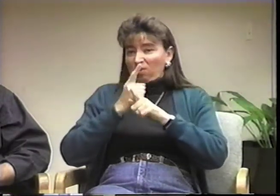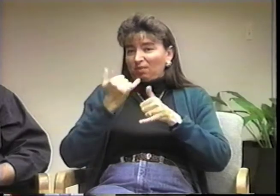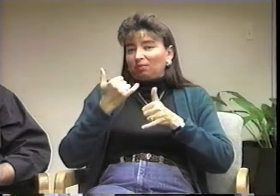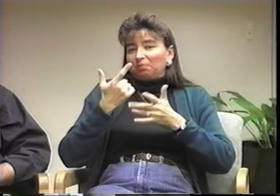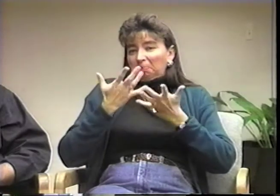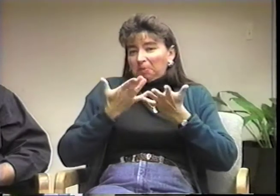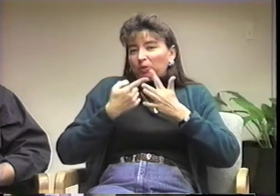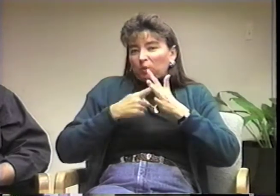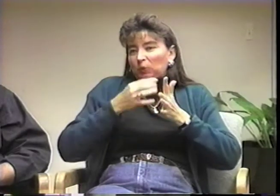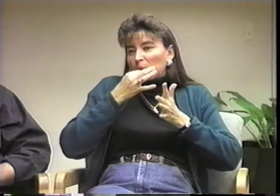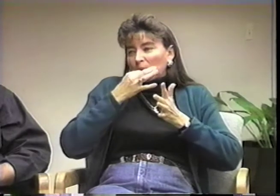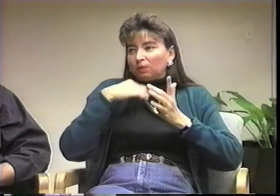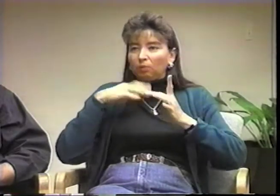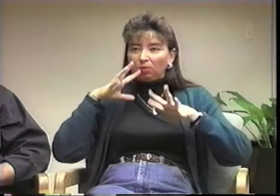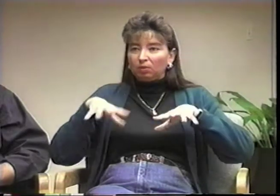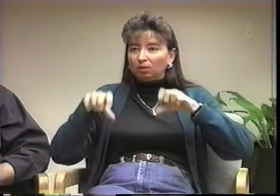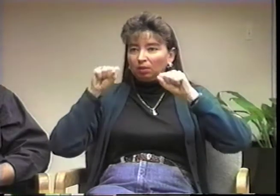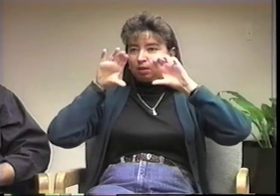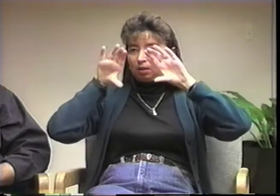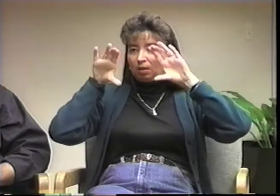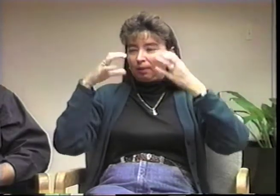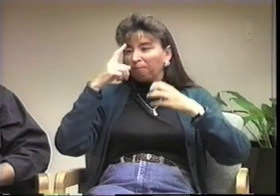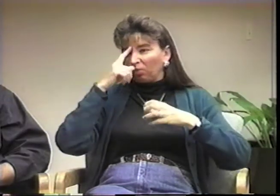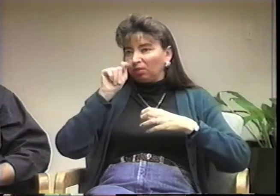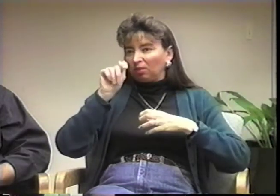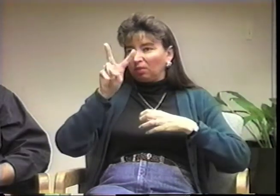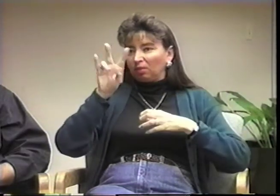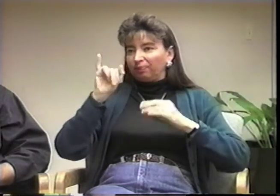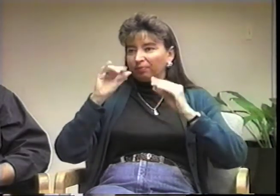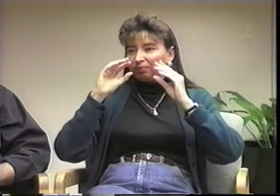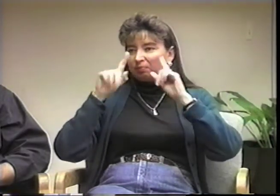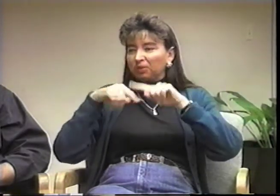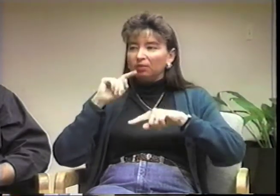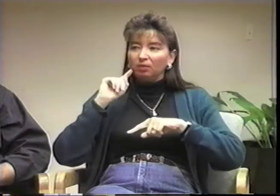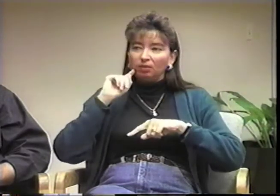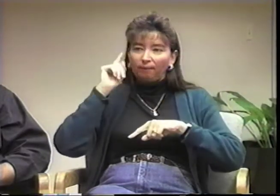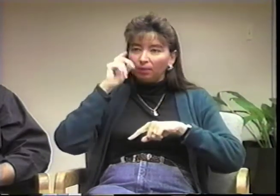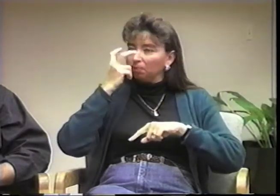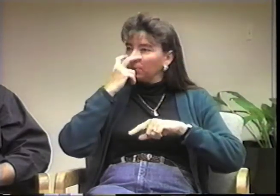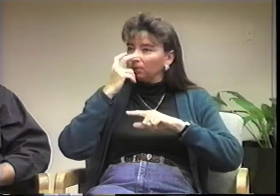So I have to really make an effort to instruct them. Soon people will be able to take a class